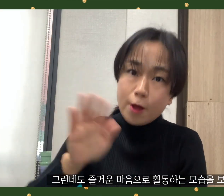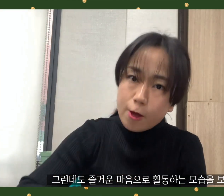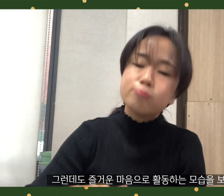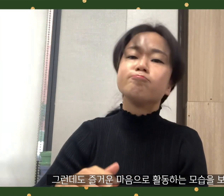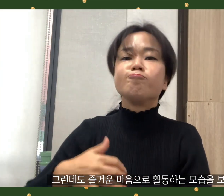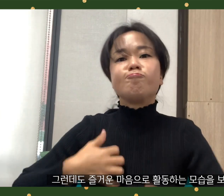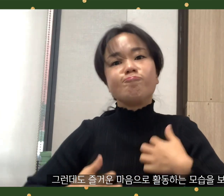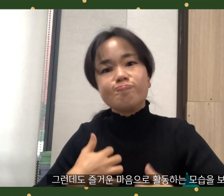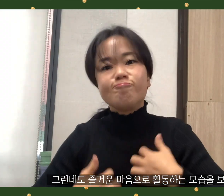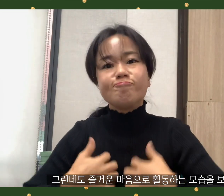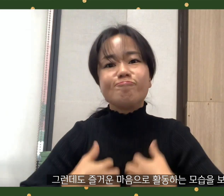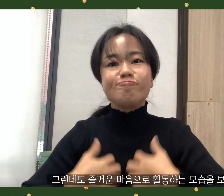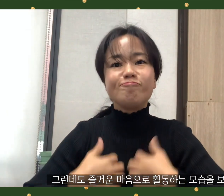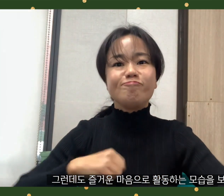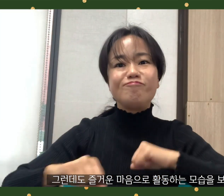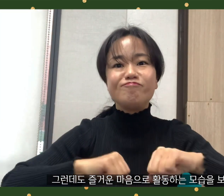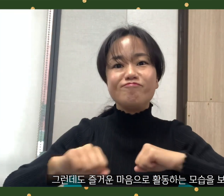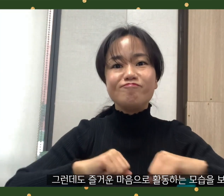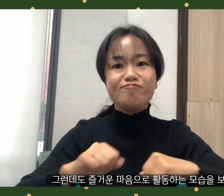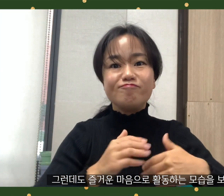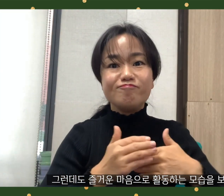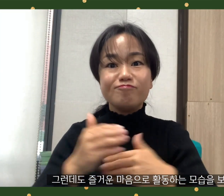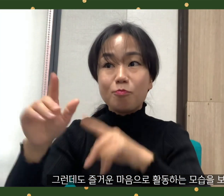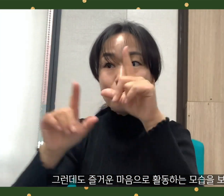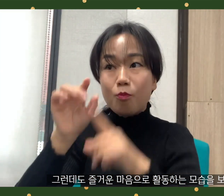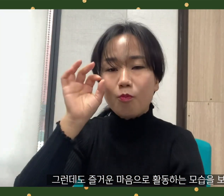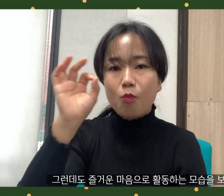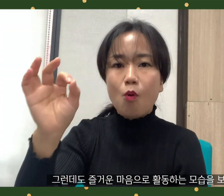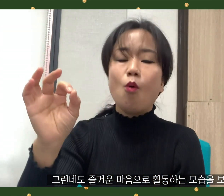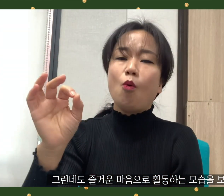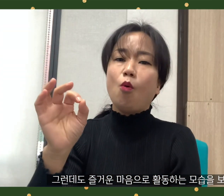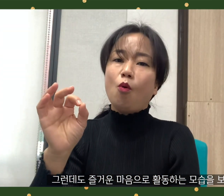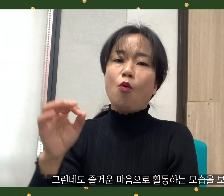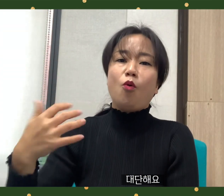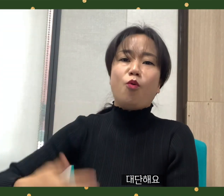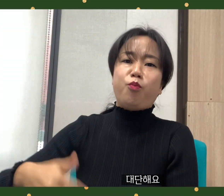Still, it's amazing to see how she works with such a happy heart.